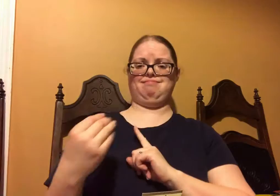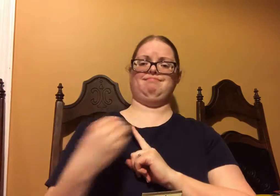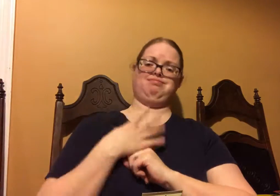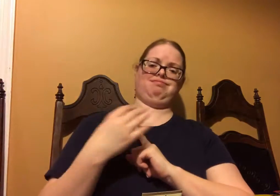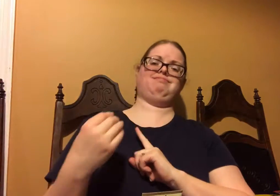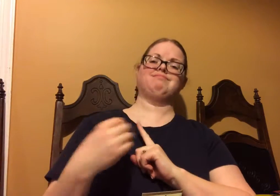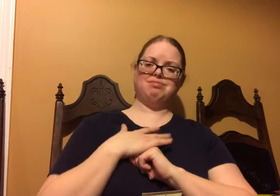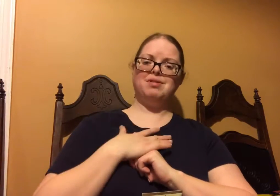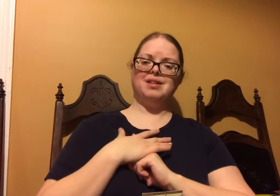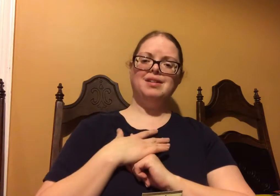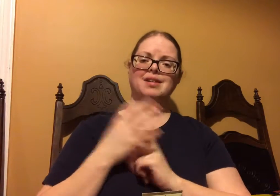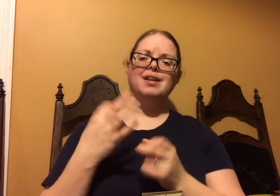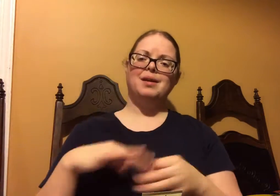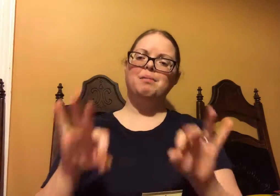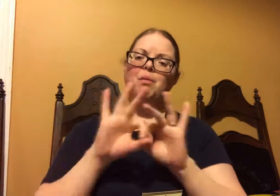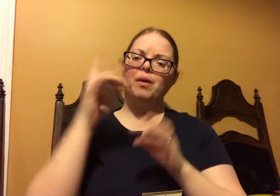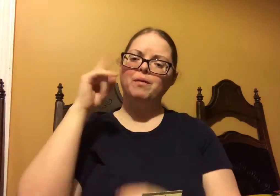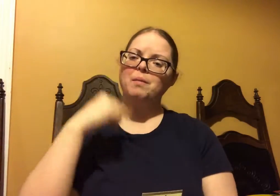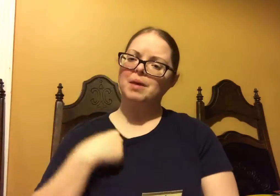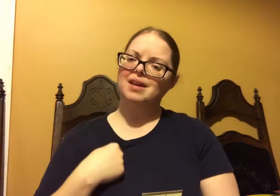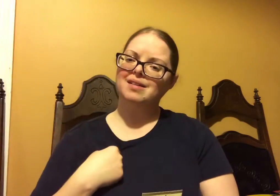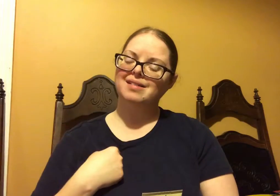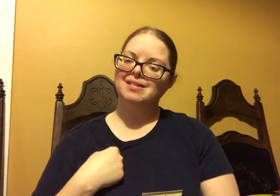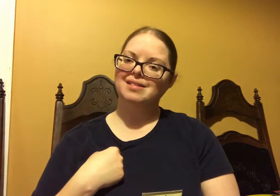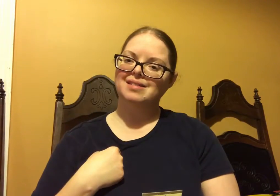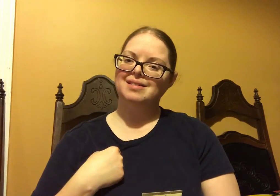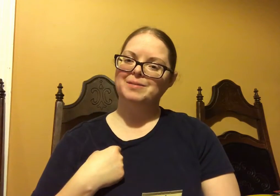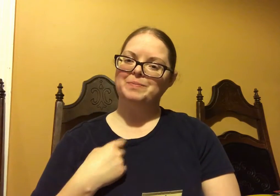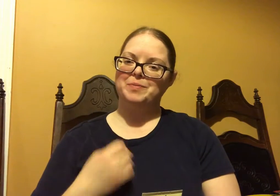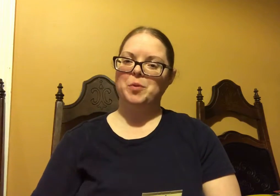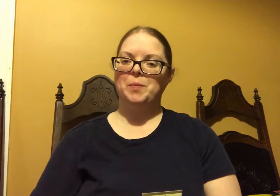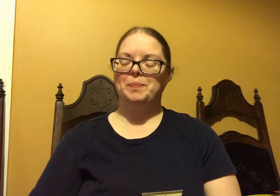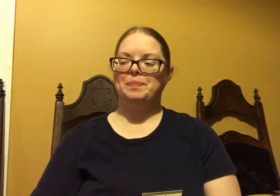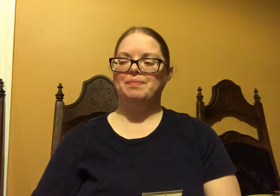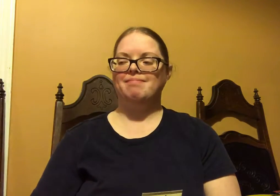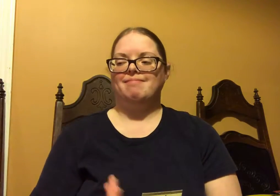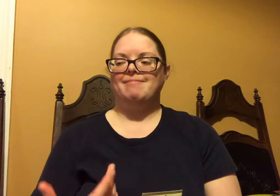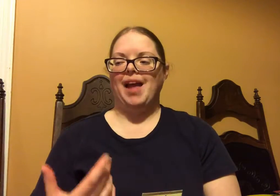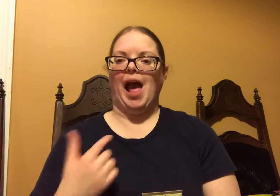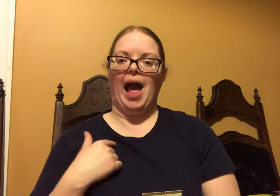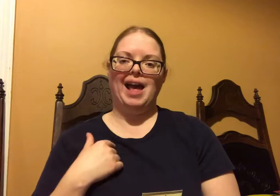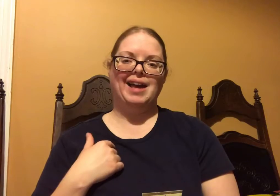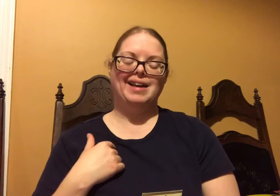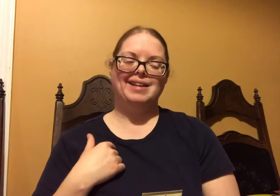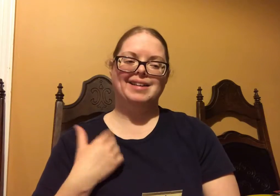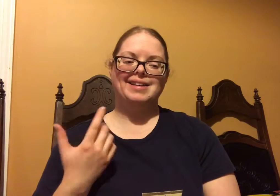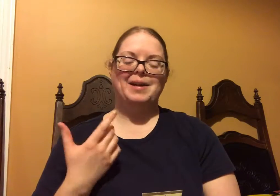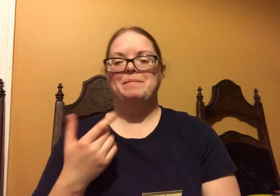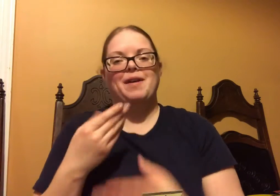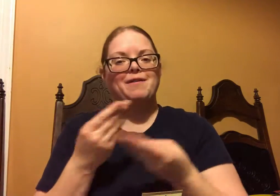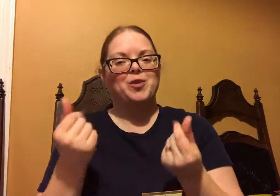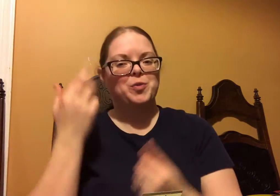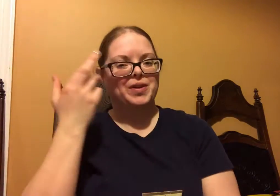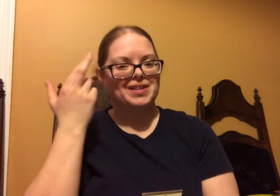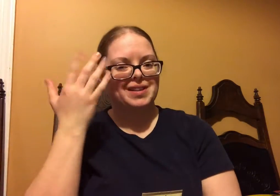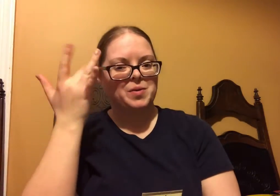what I'm exposing myself to, that's very important for me.